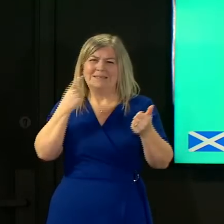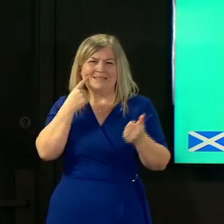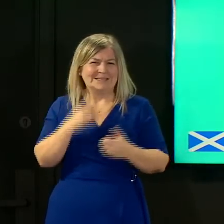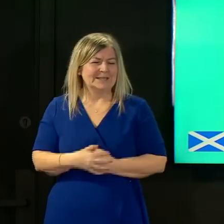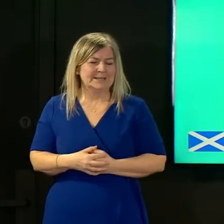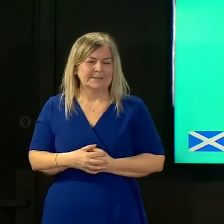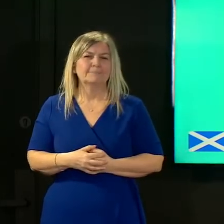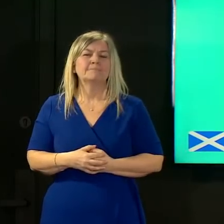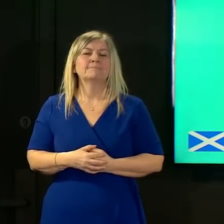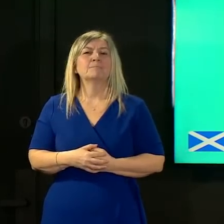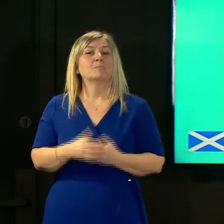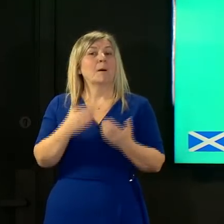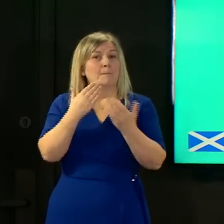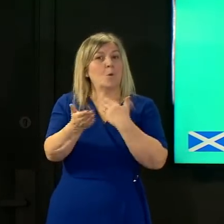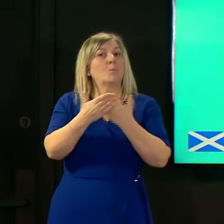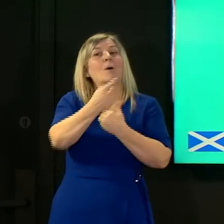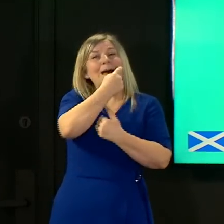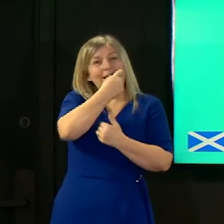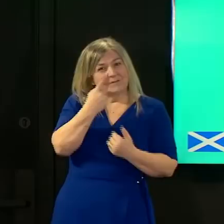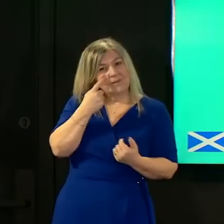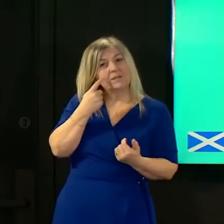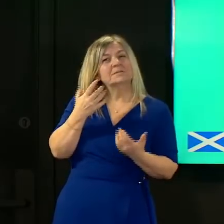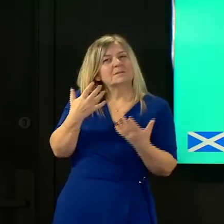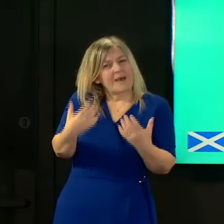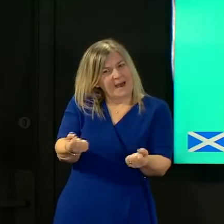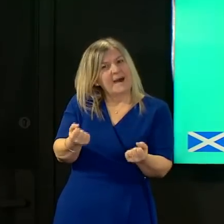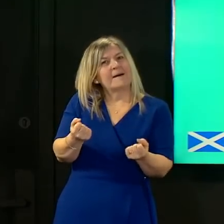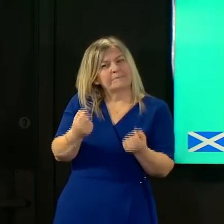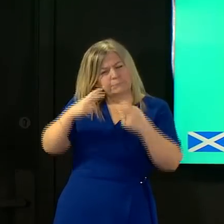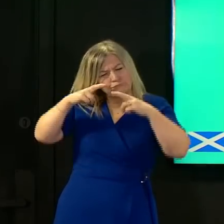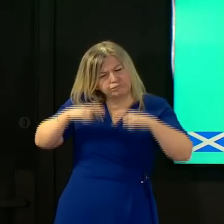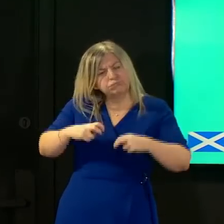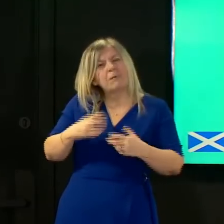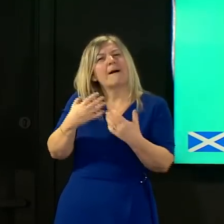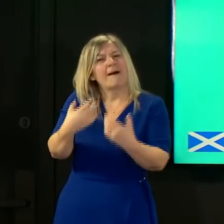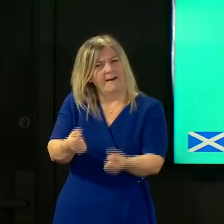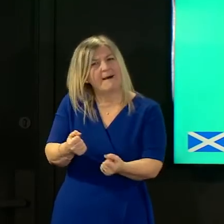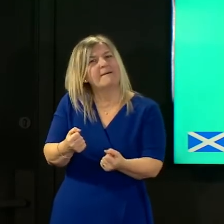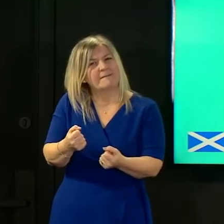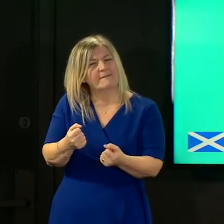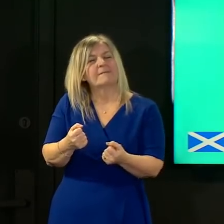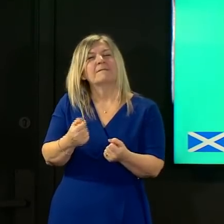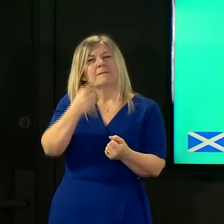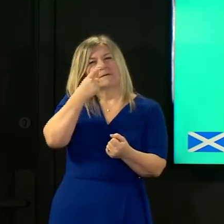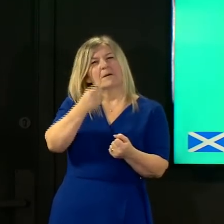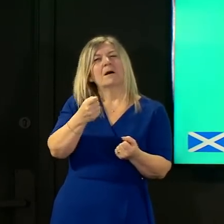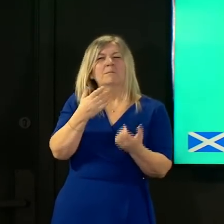to make a much firmer conclusion as to exactly how these next few months play out and how we respond